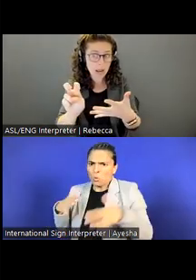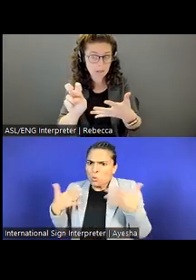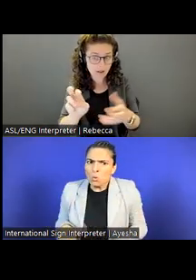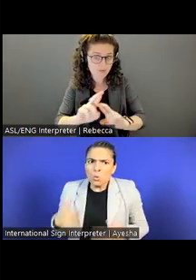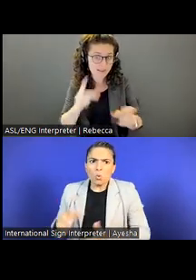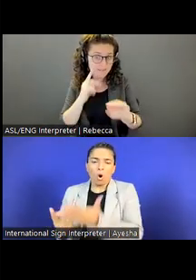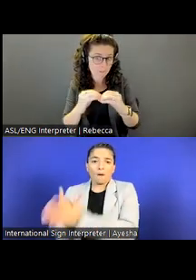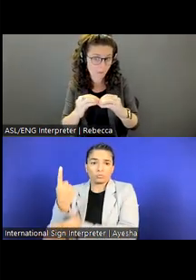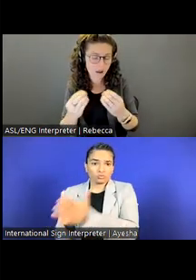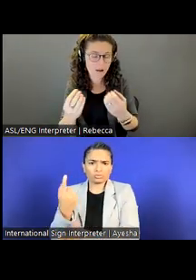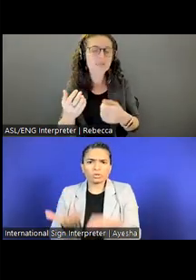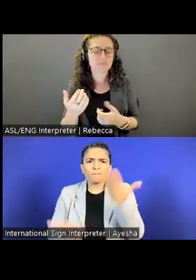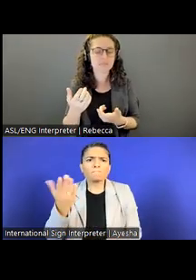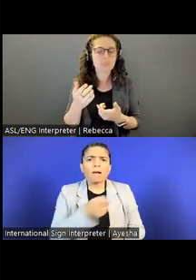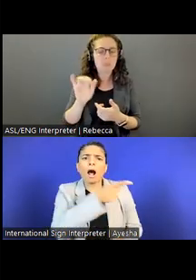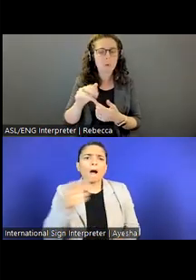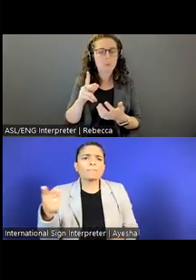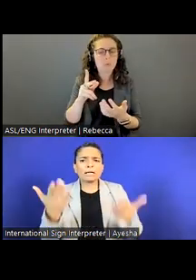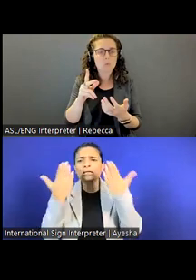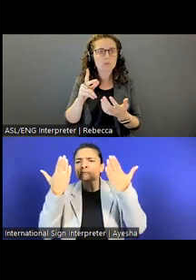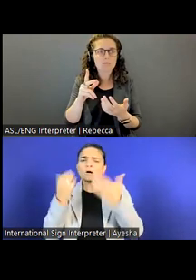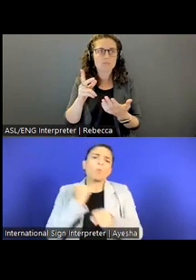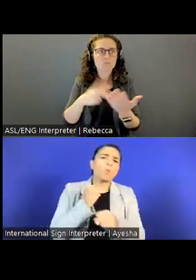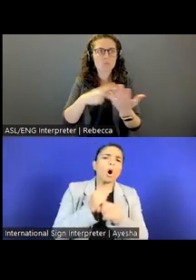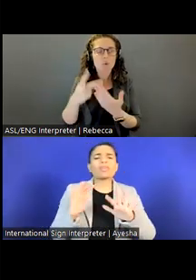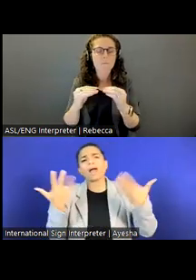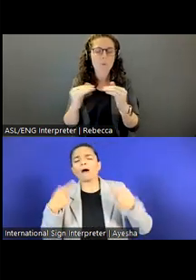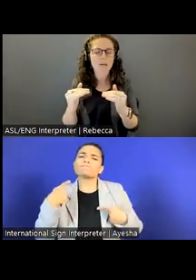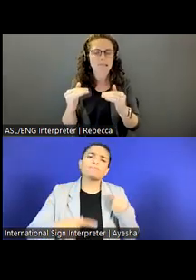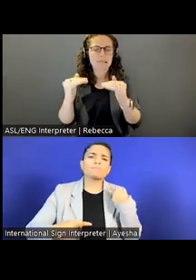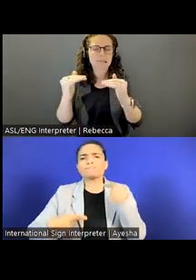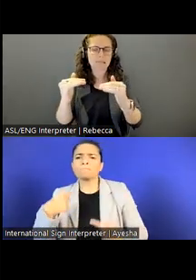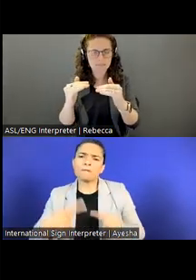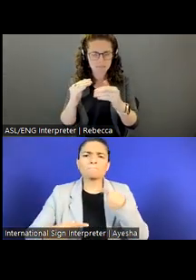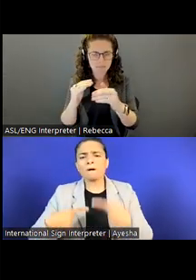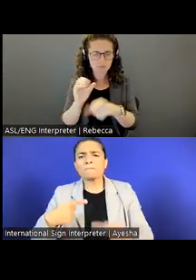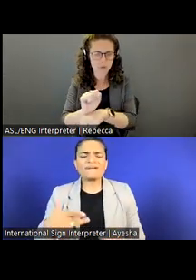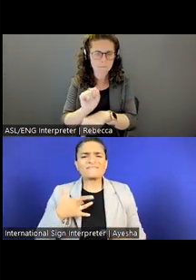As they tend to be a bit more mid level and upwards, versus entry level roles, I think